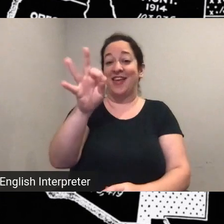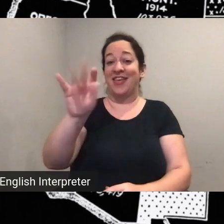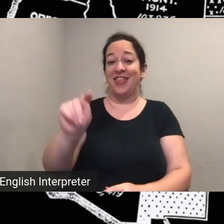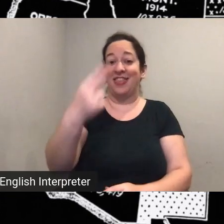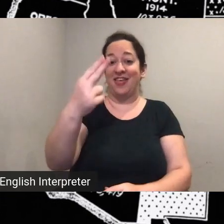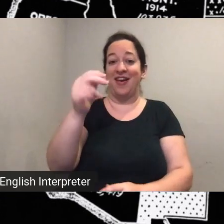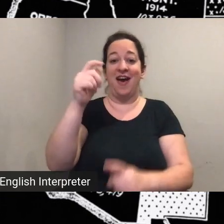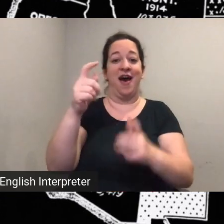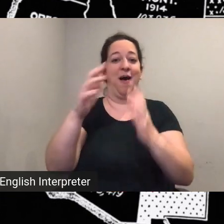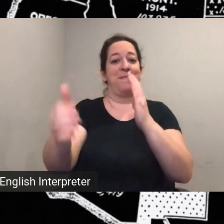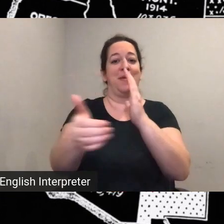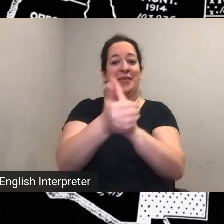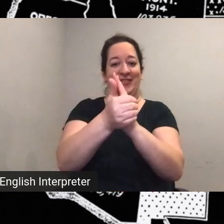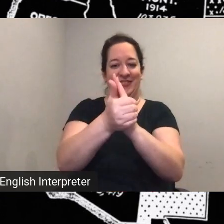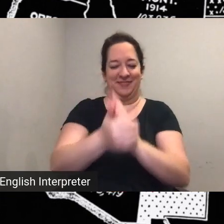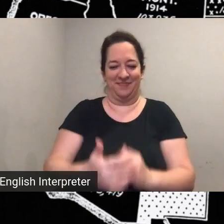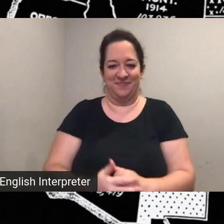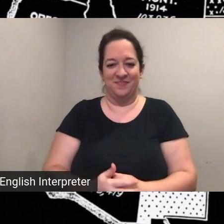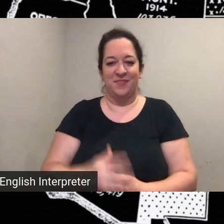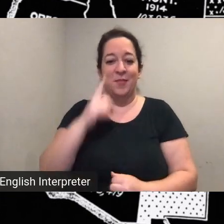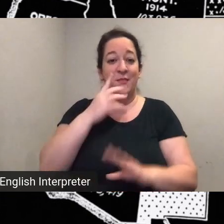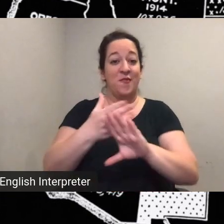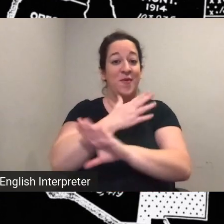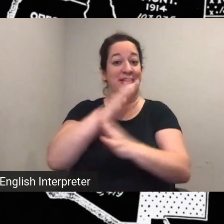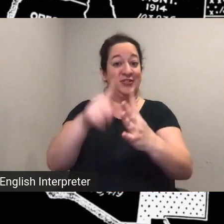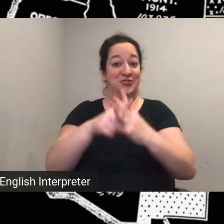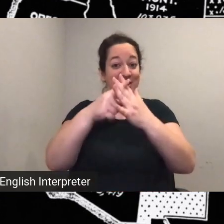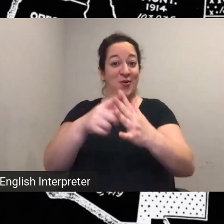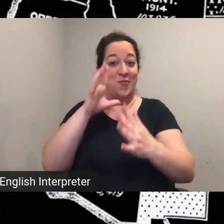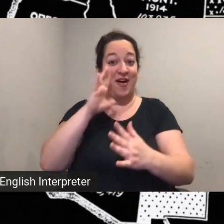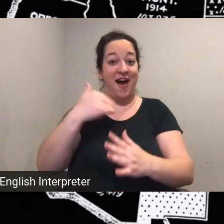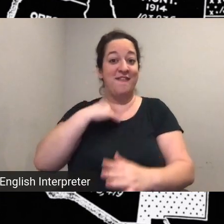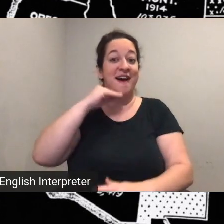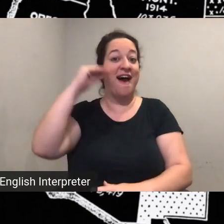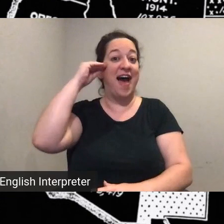notes, so uh this event is being recorded and that